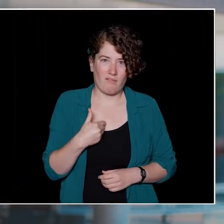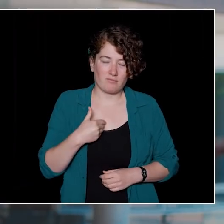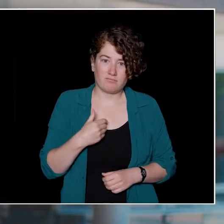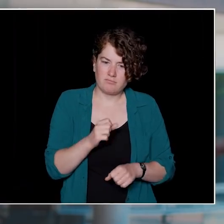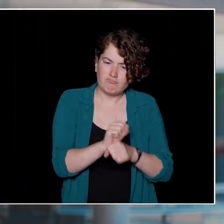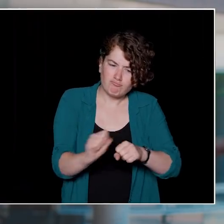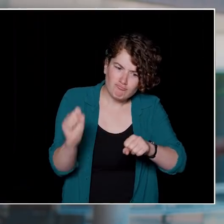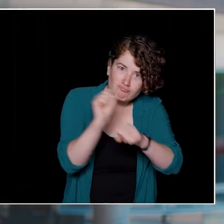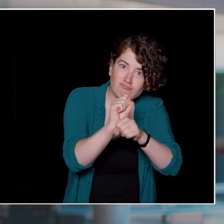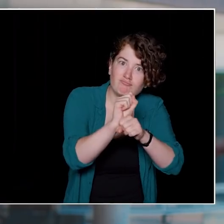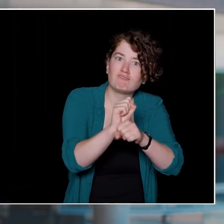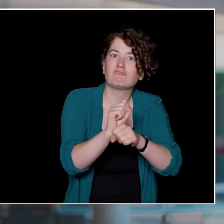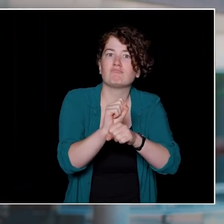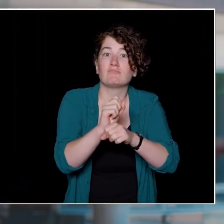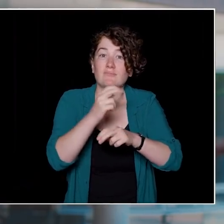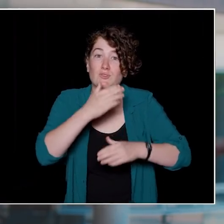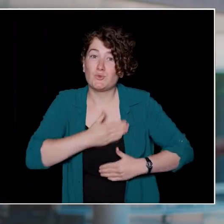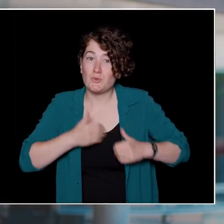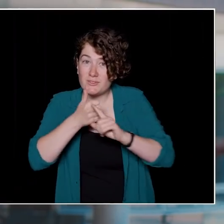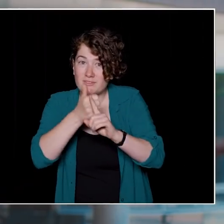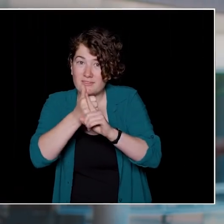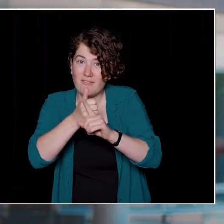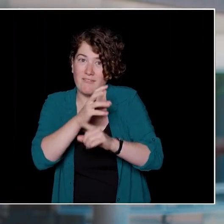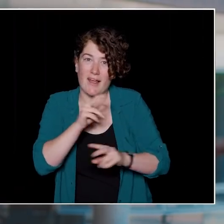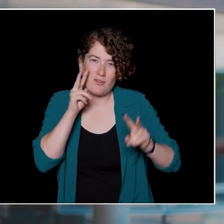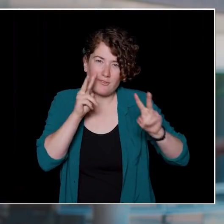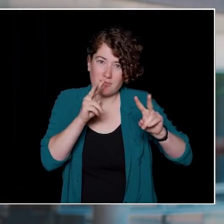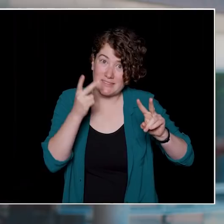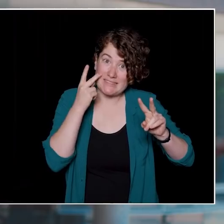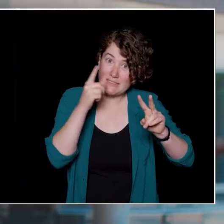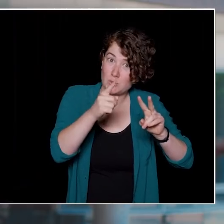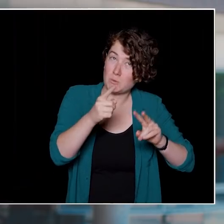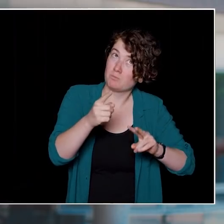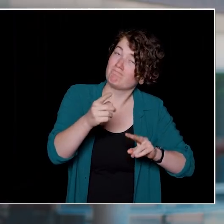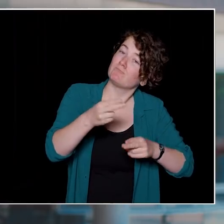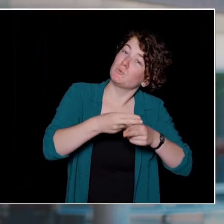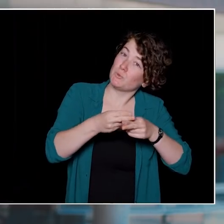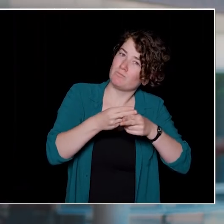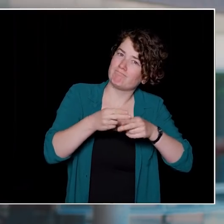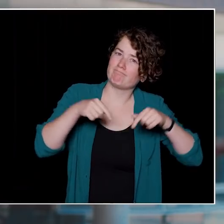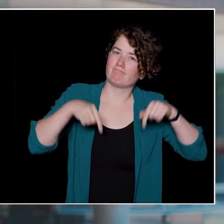Work hard, have fun and I can't wait to see you all online and soon on campus.